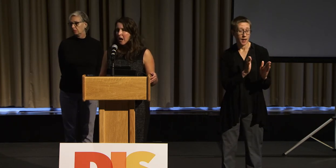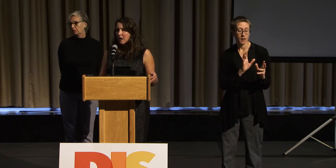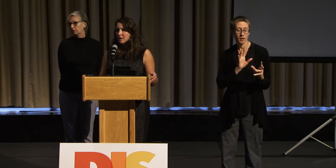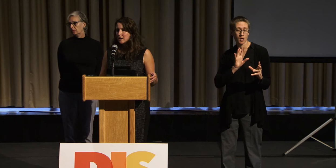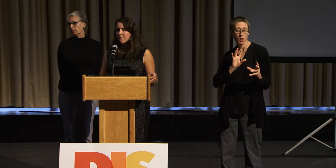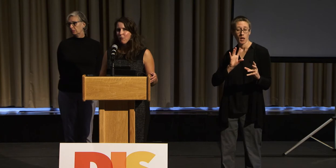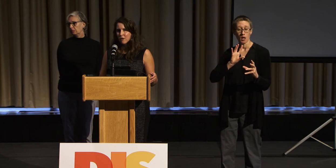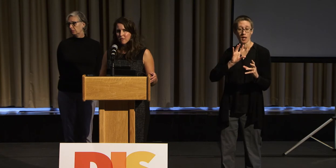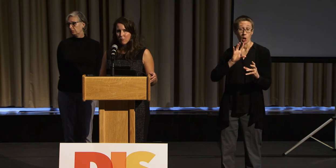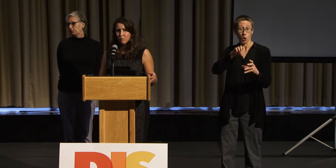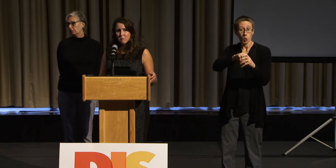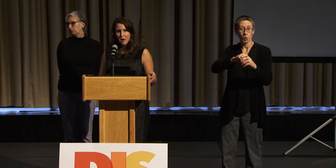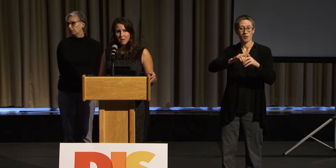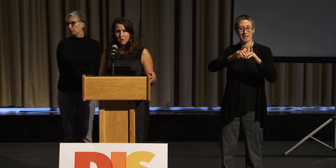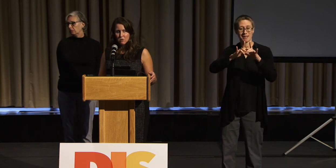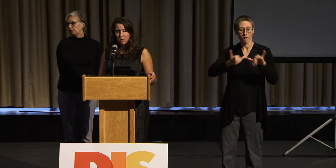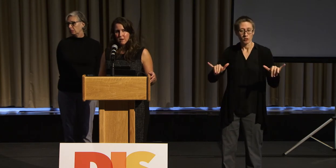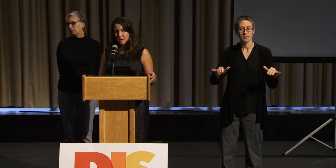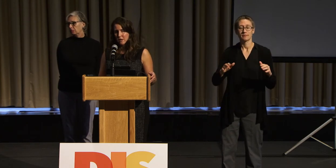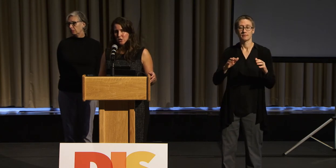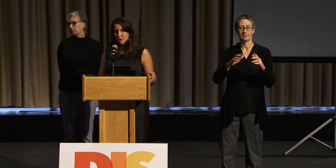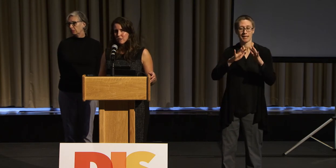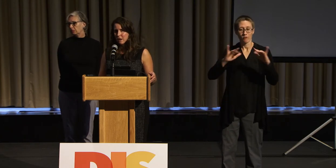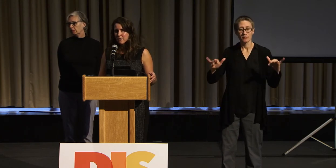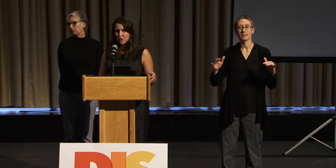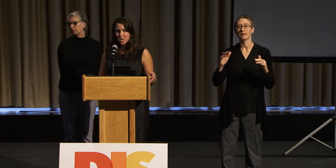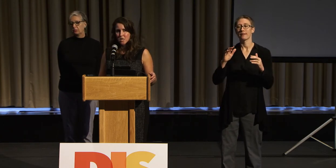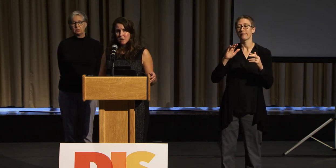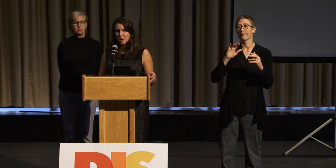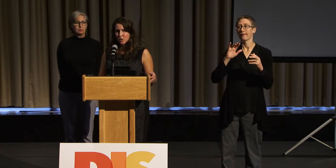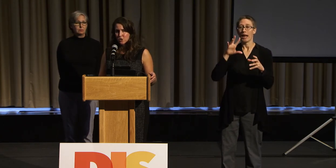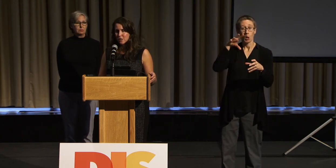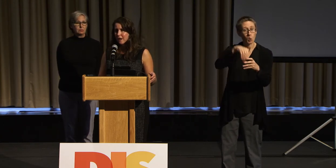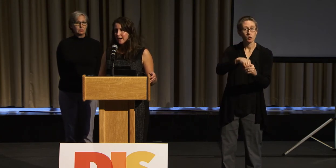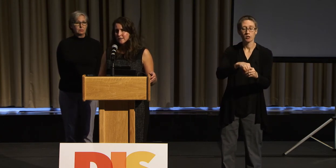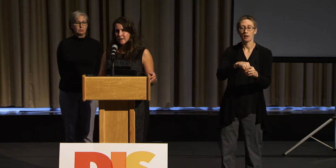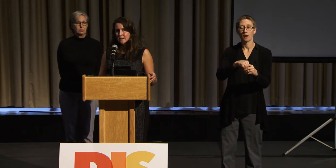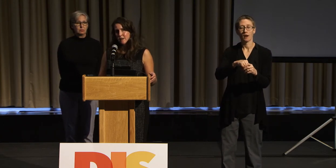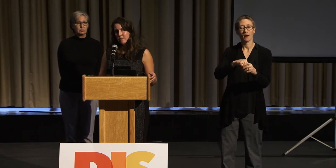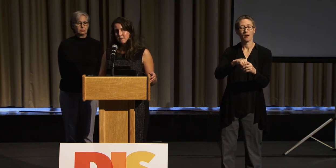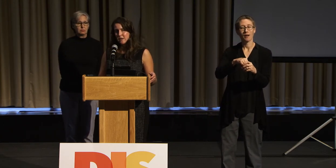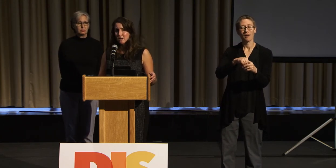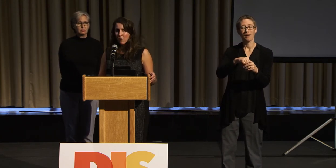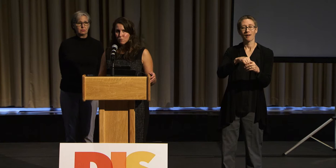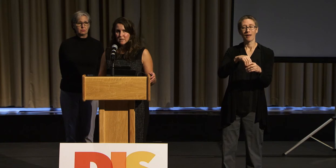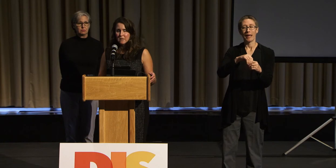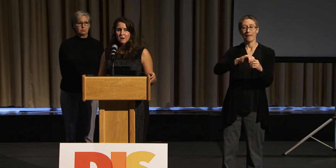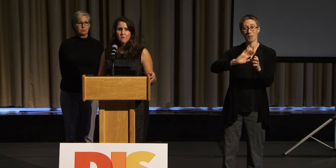And it's important that we remind those organizations that diversity and inclusion doesn't simply mean only